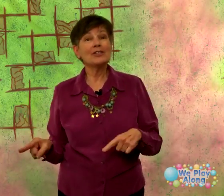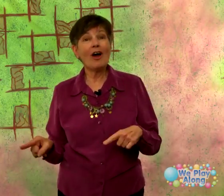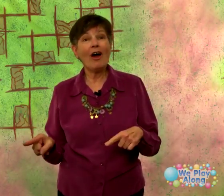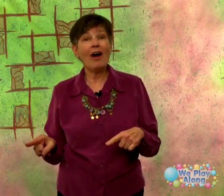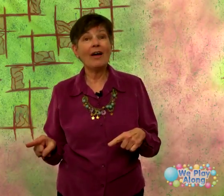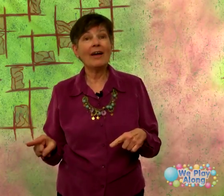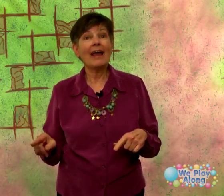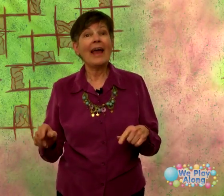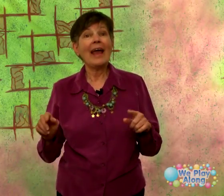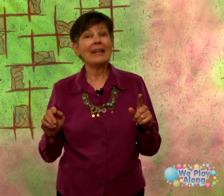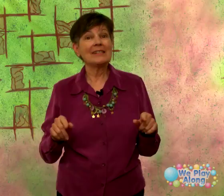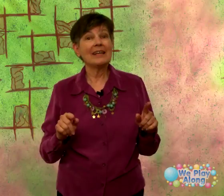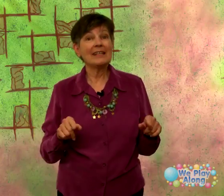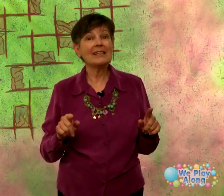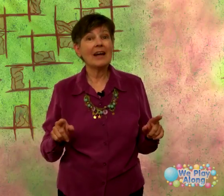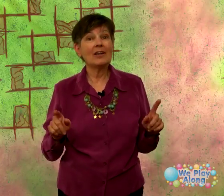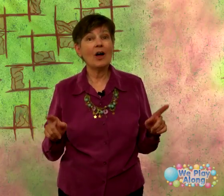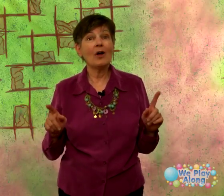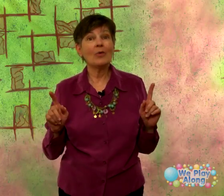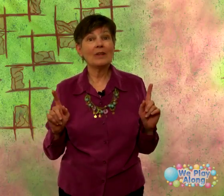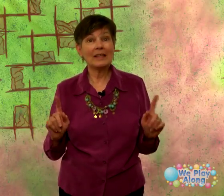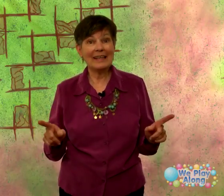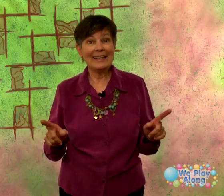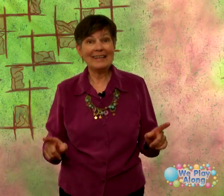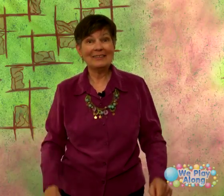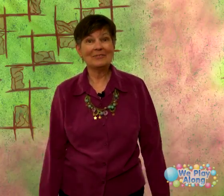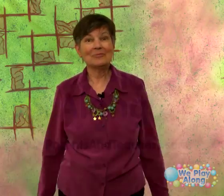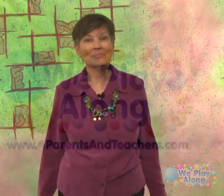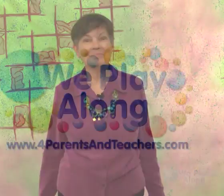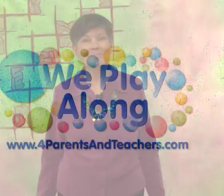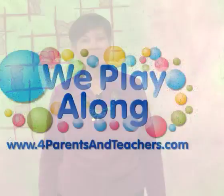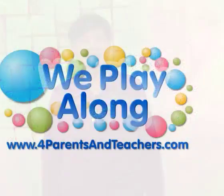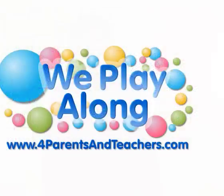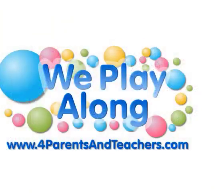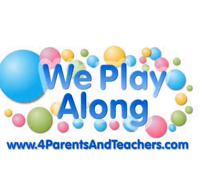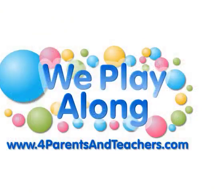song and sing and sign along with Lee